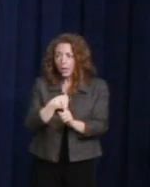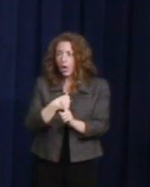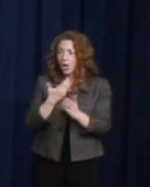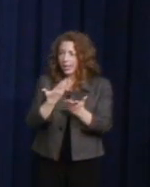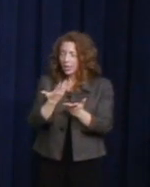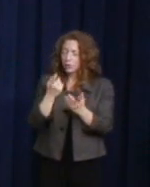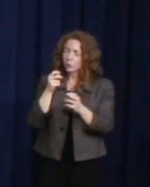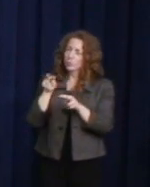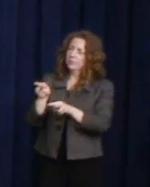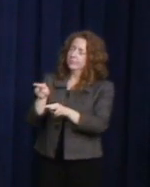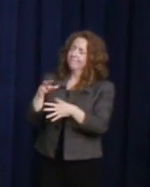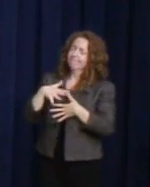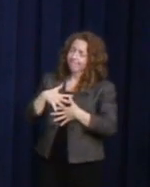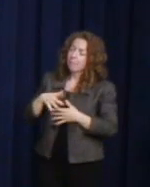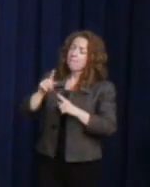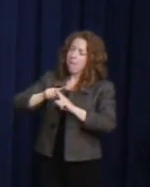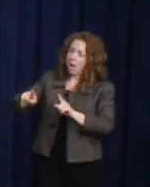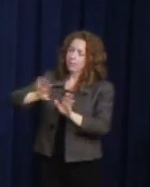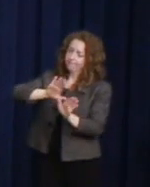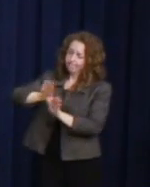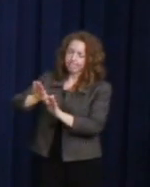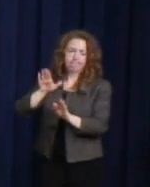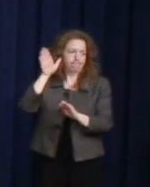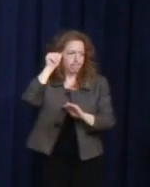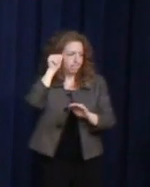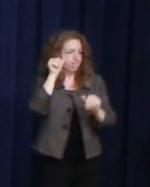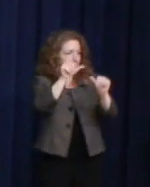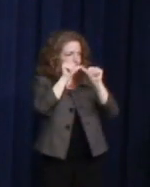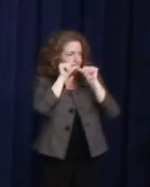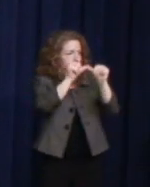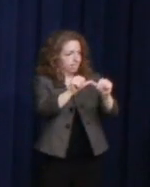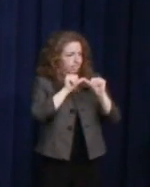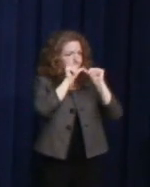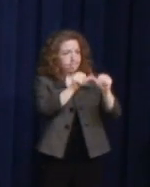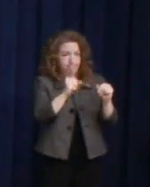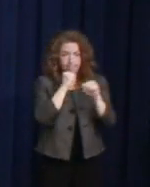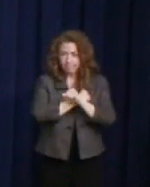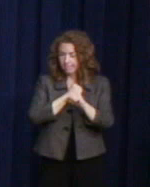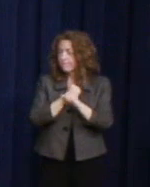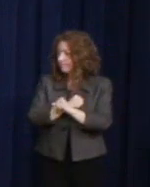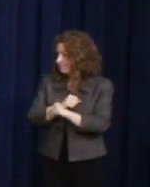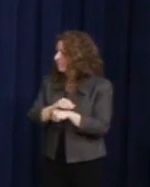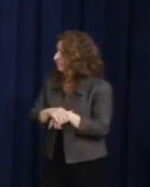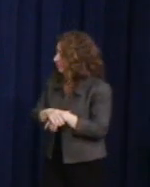a simple but precious message of progress that we have sought for years.